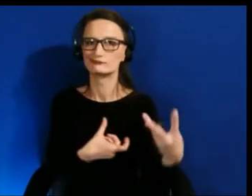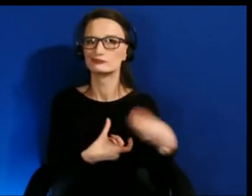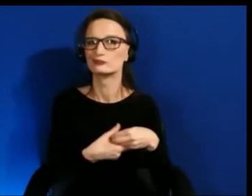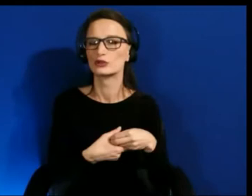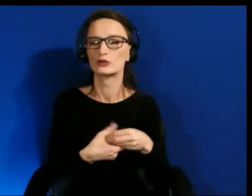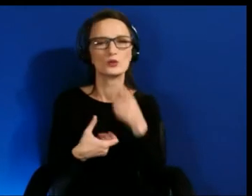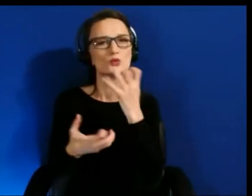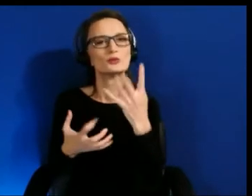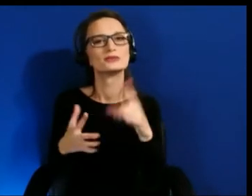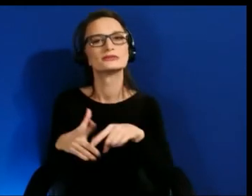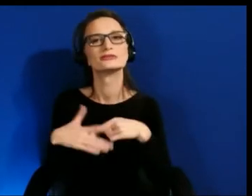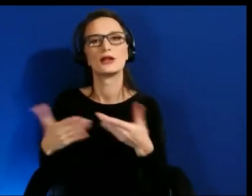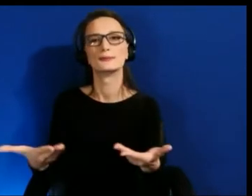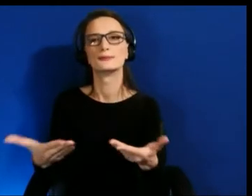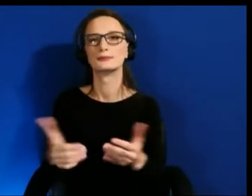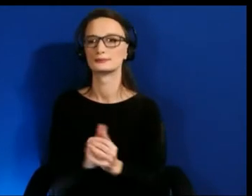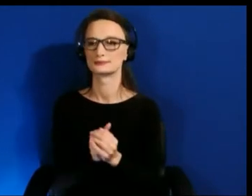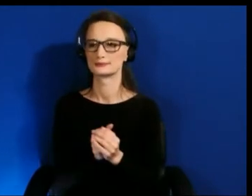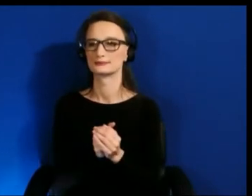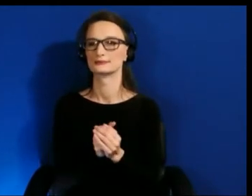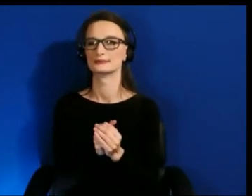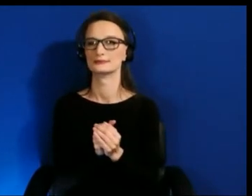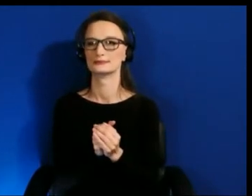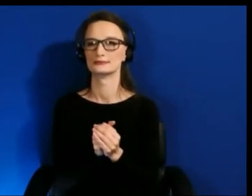James, can i throw this to you first?